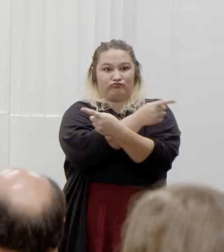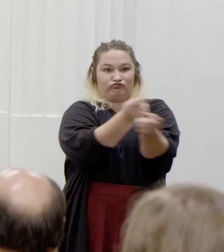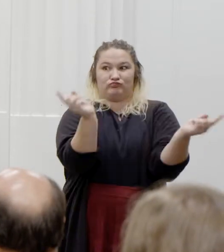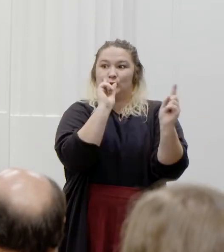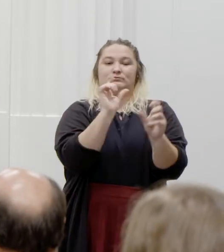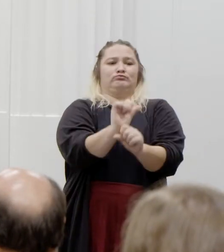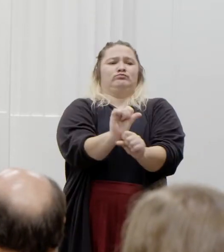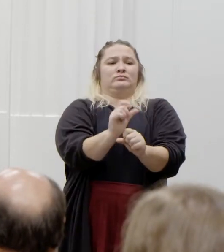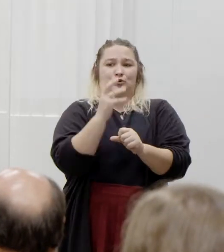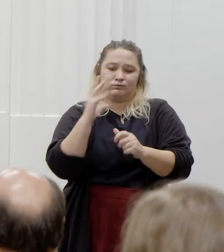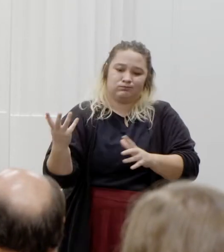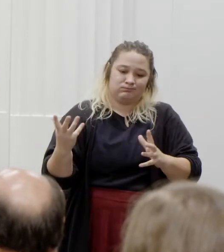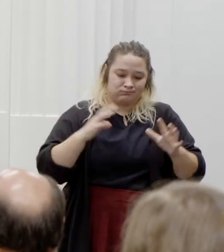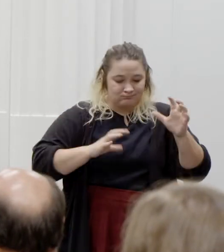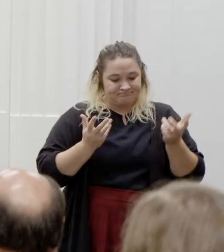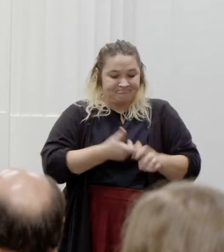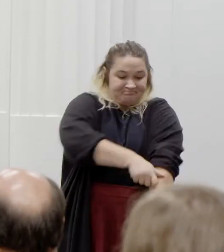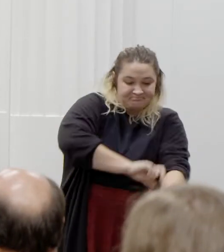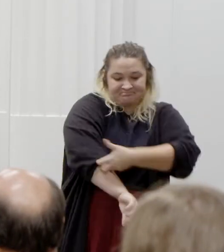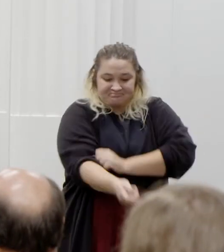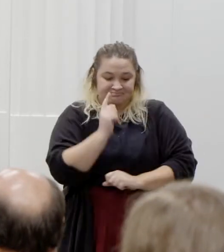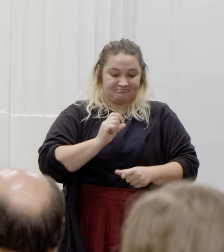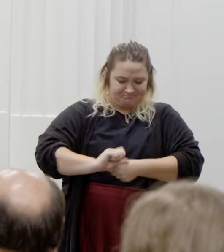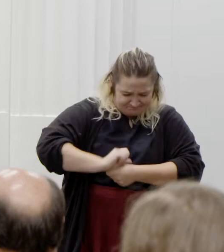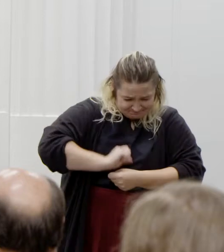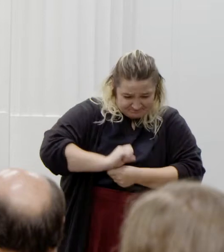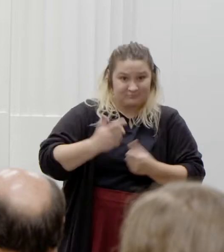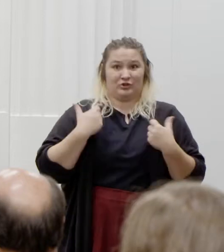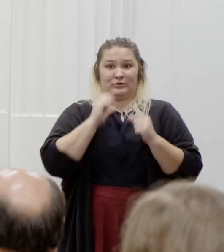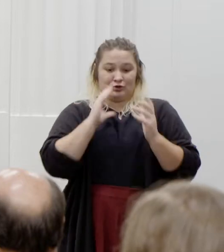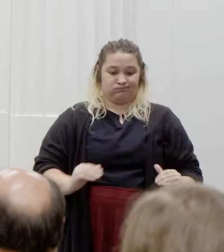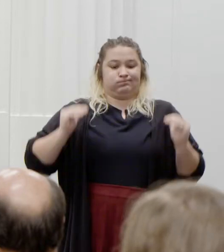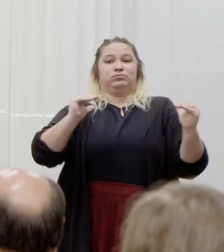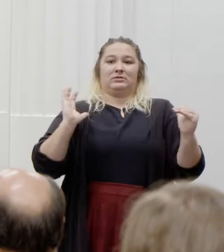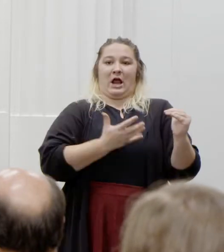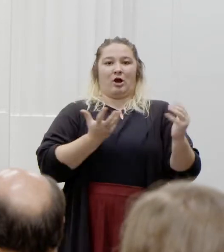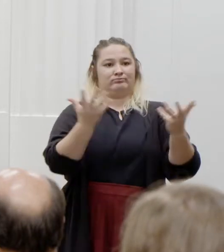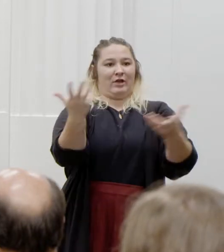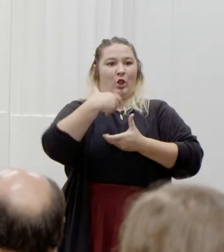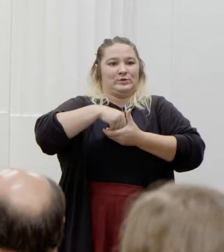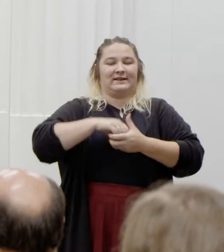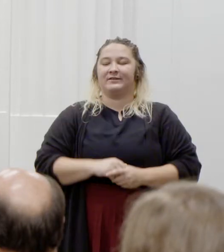an absolutely inclusive place for everyone to learn and work. I've often said the vision for my presidency